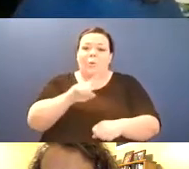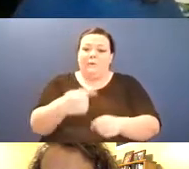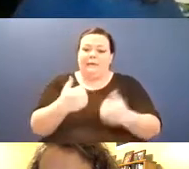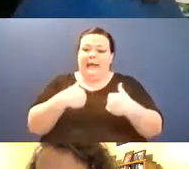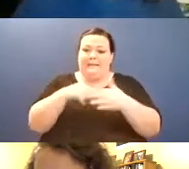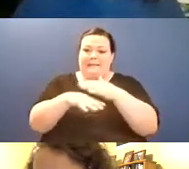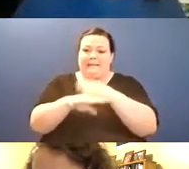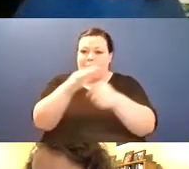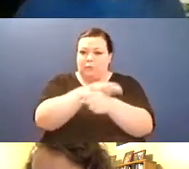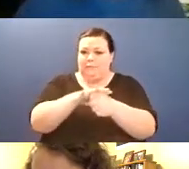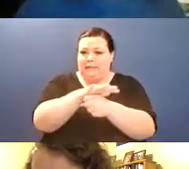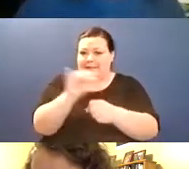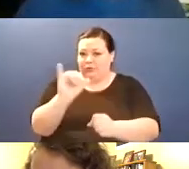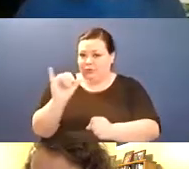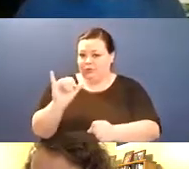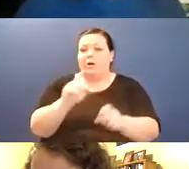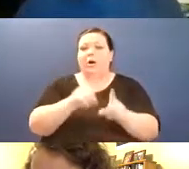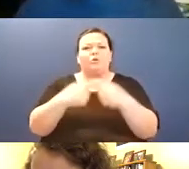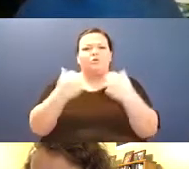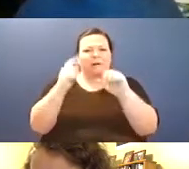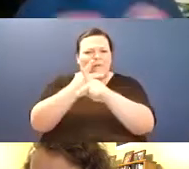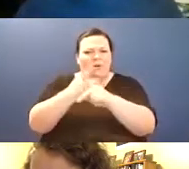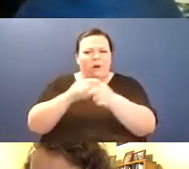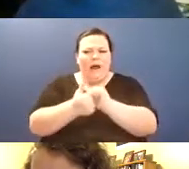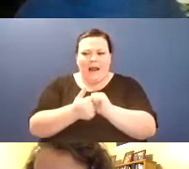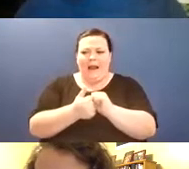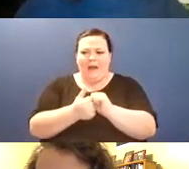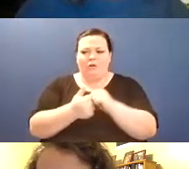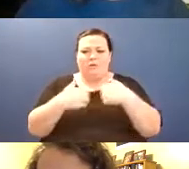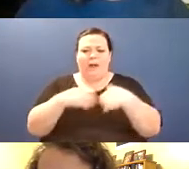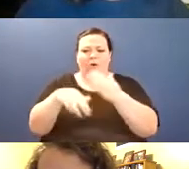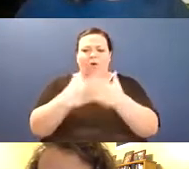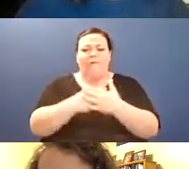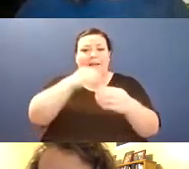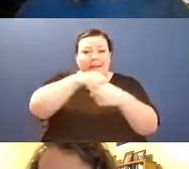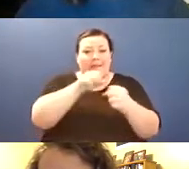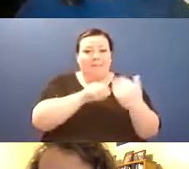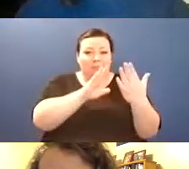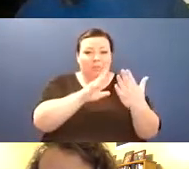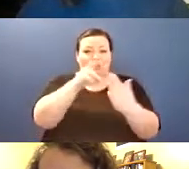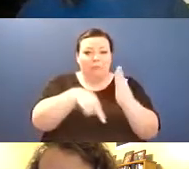friend Megan who does such a great job preparing and interpreting poems for us, um, when she's